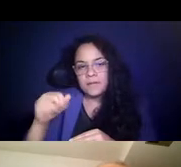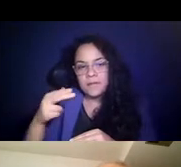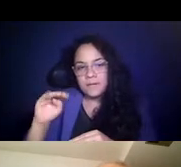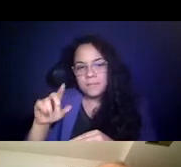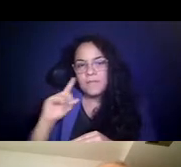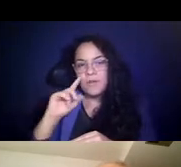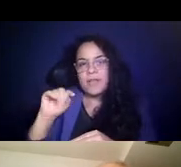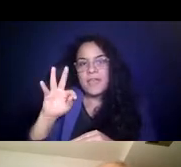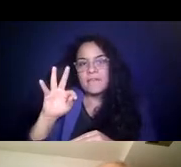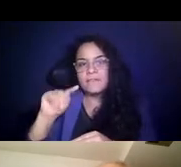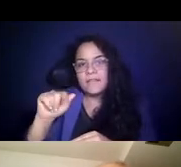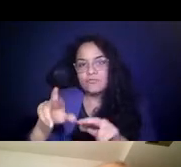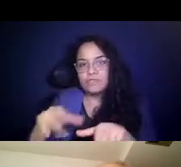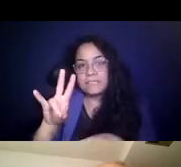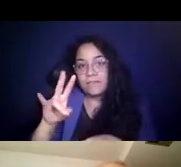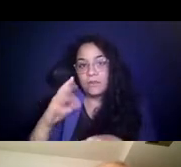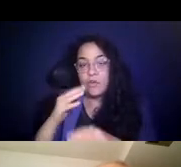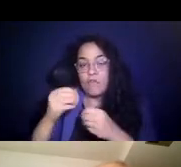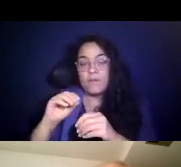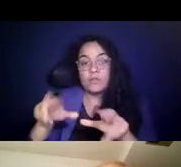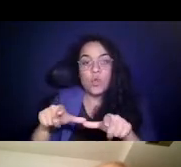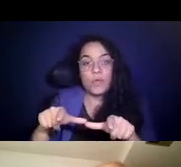15:25:58 Our office is located in Kansas City, Missouri.